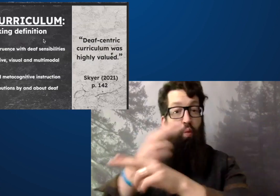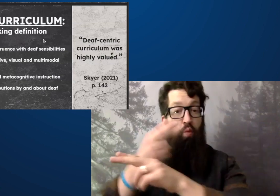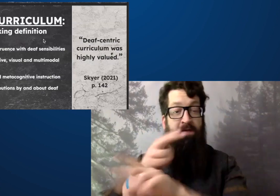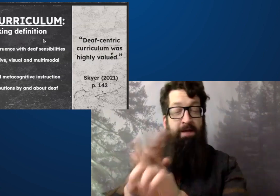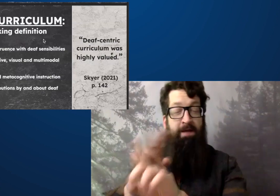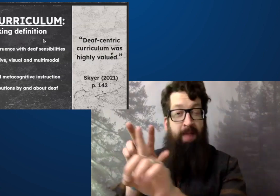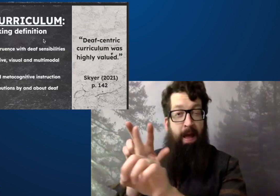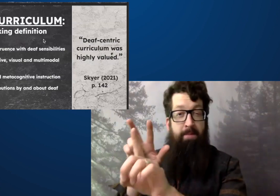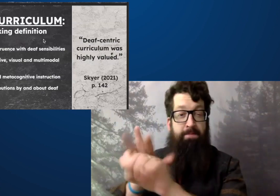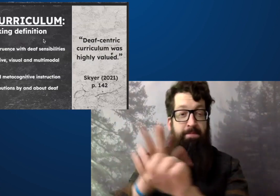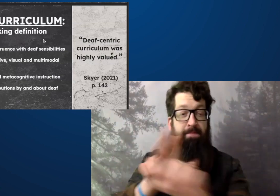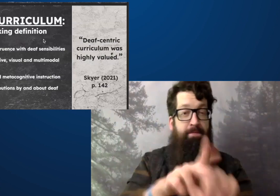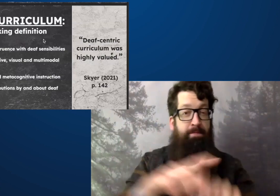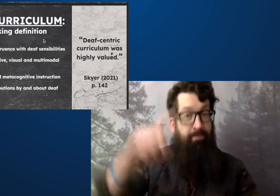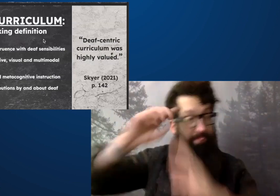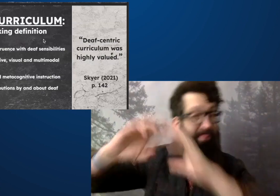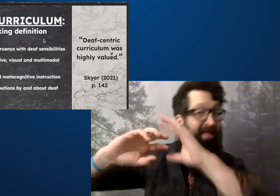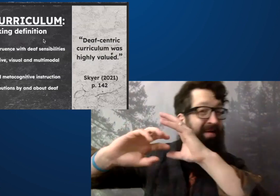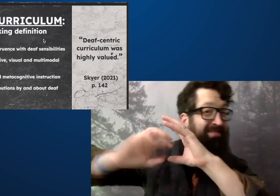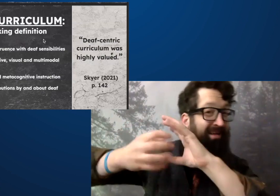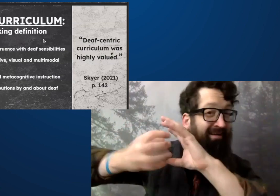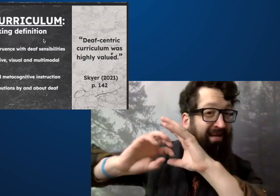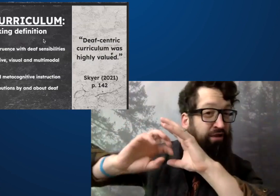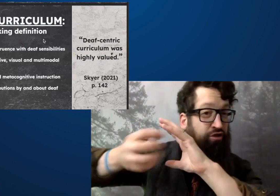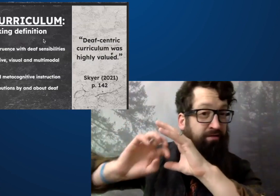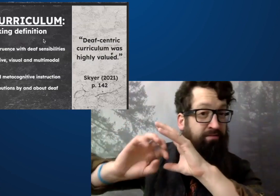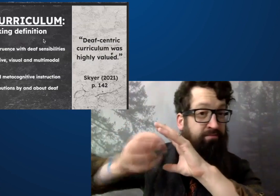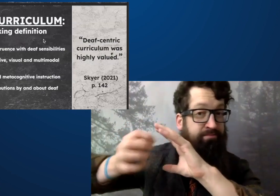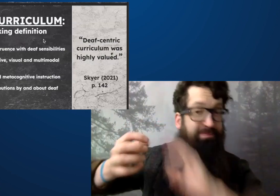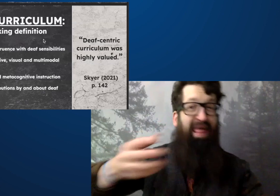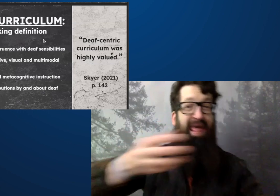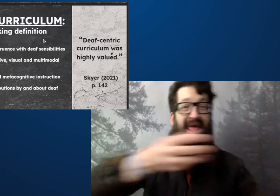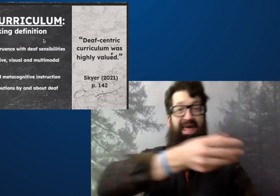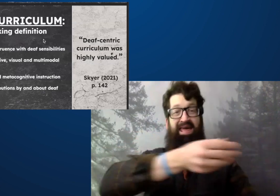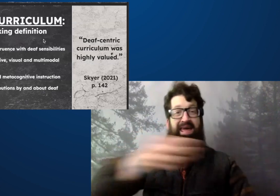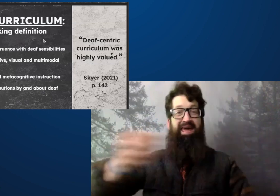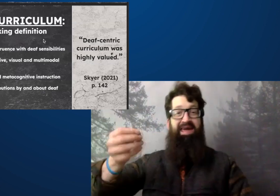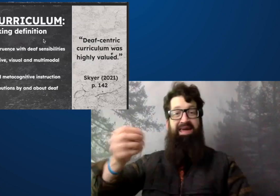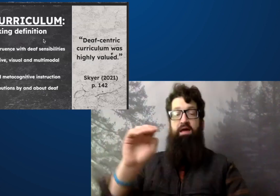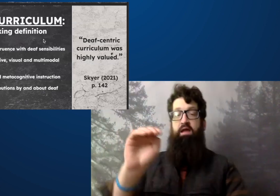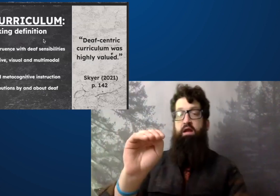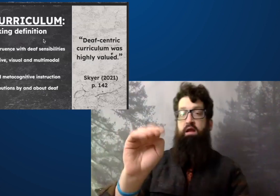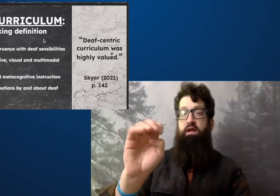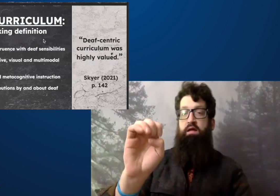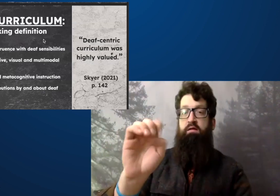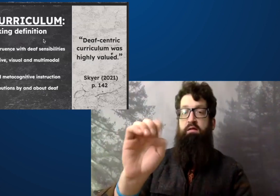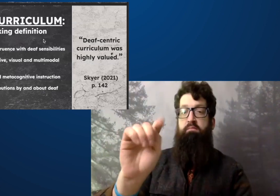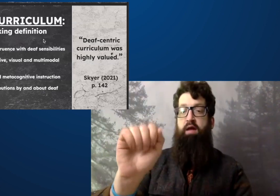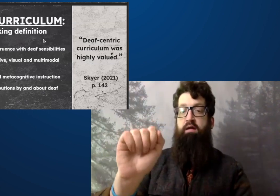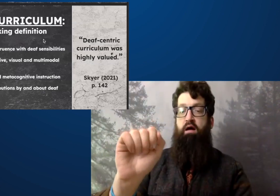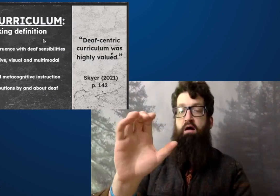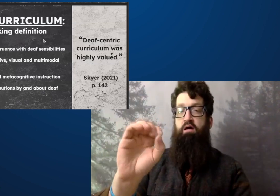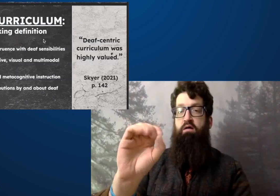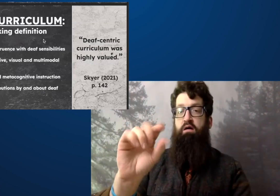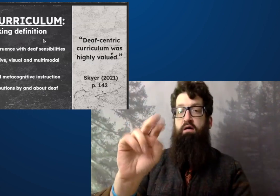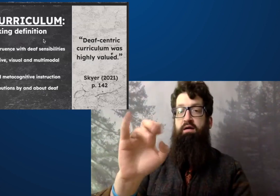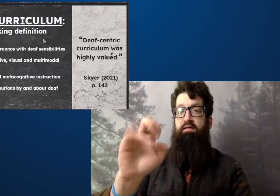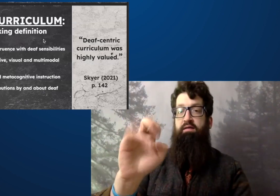My third point here is using cognitive and metacognitive instruction.